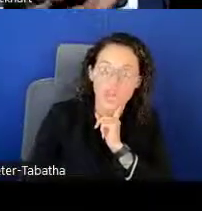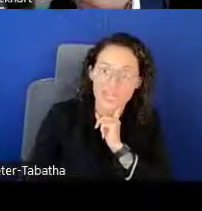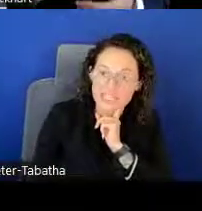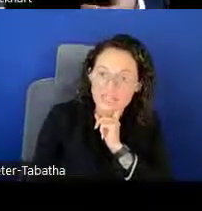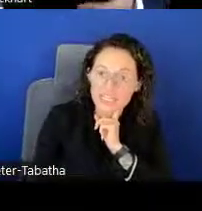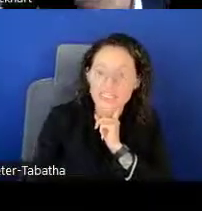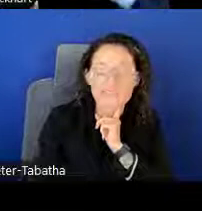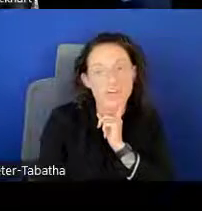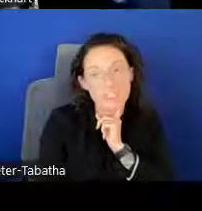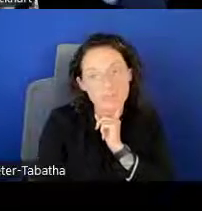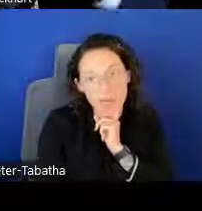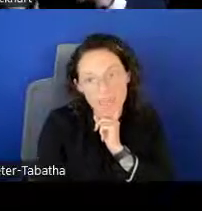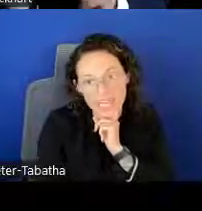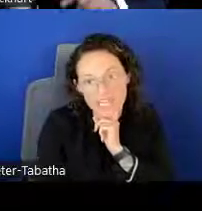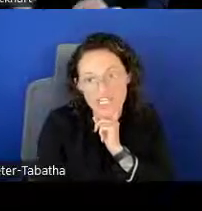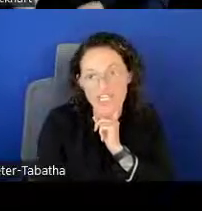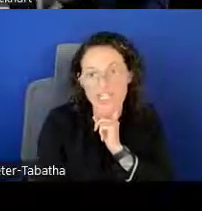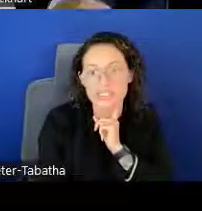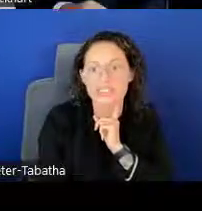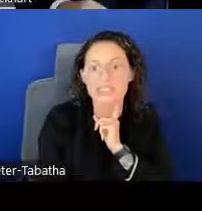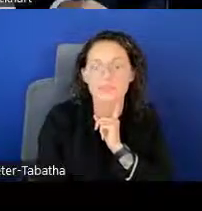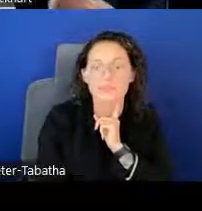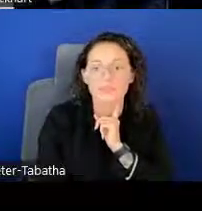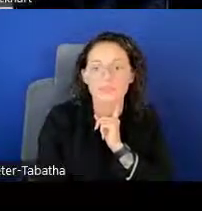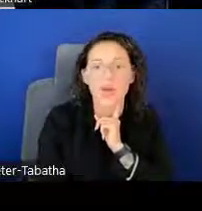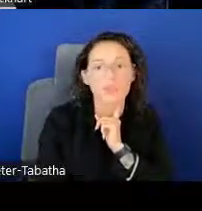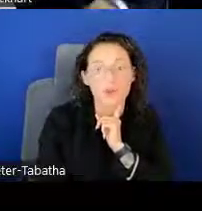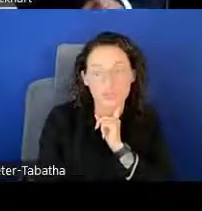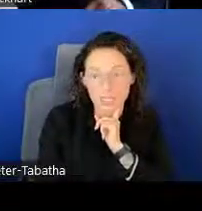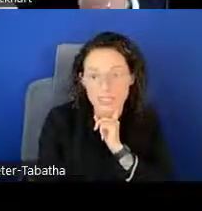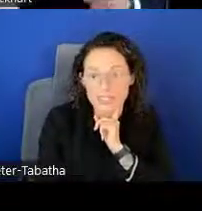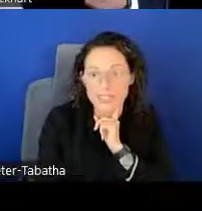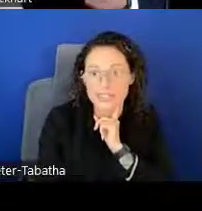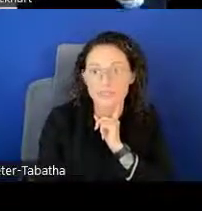your activities, various publications, other grants.